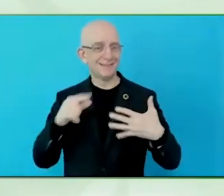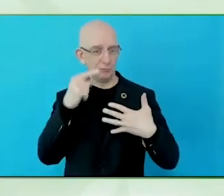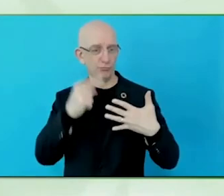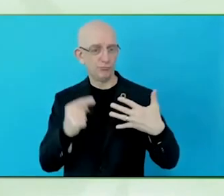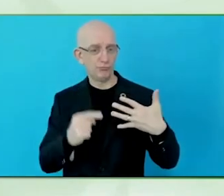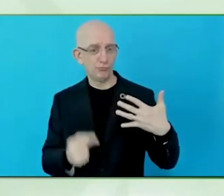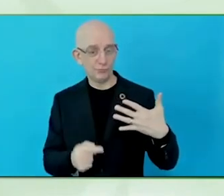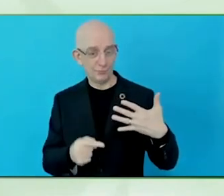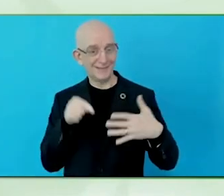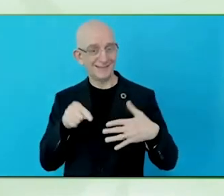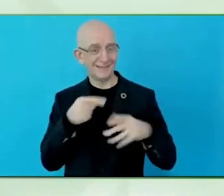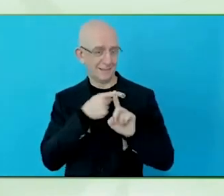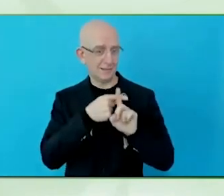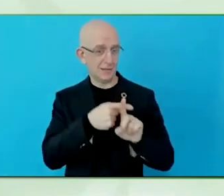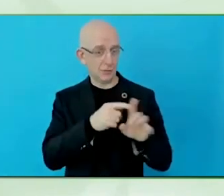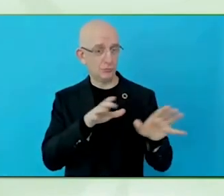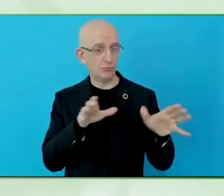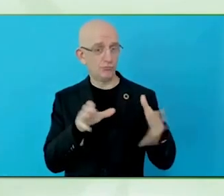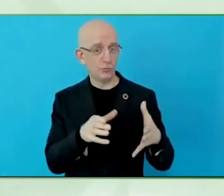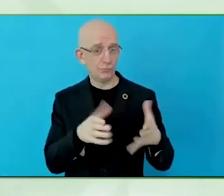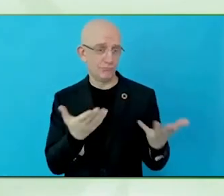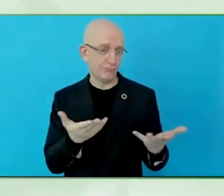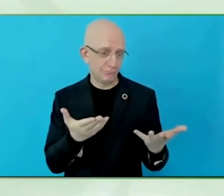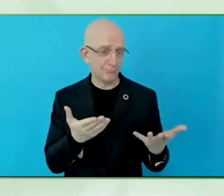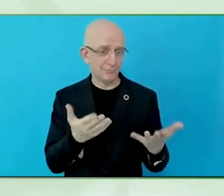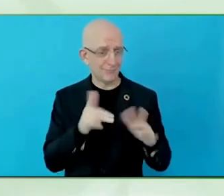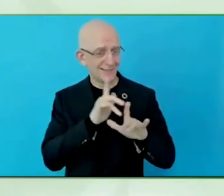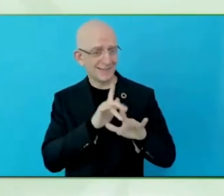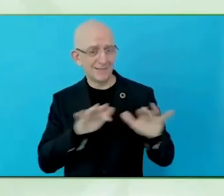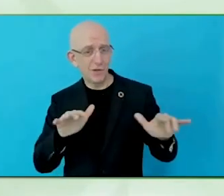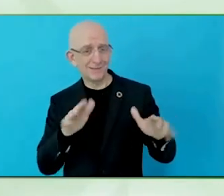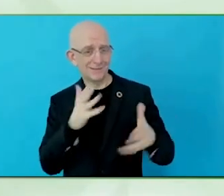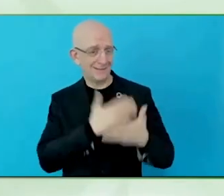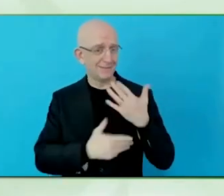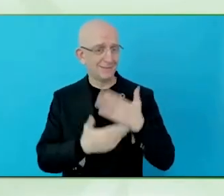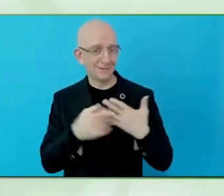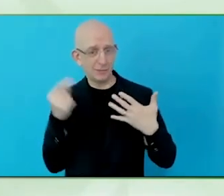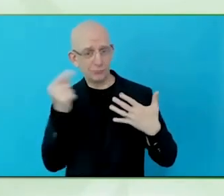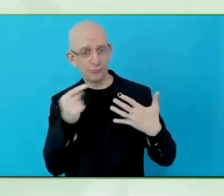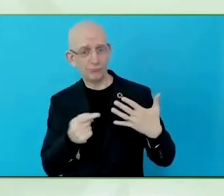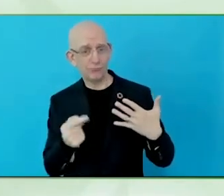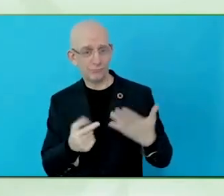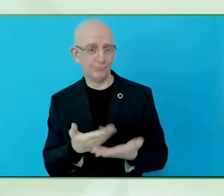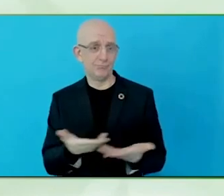If we look at the travel journey, you have a person who starts with